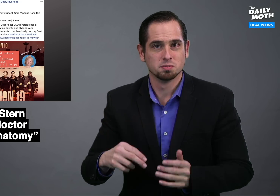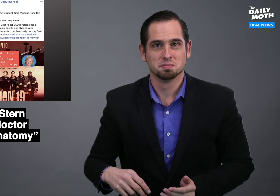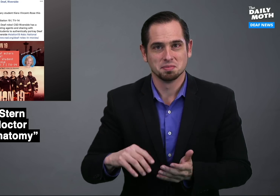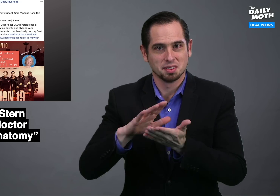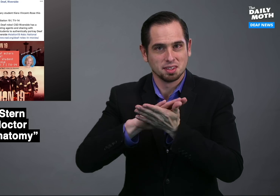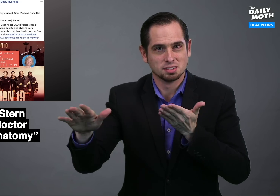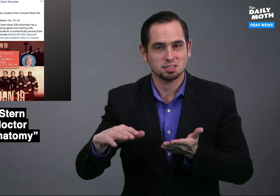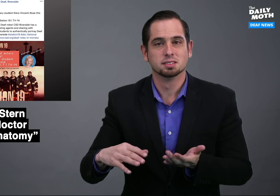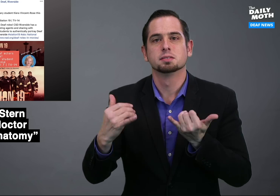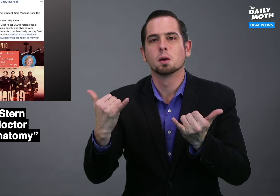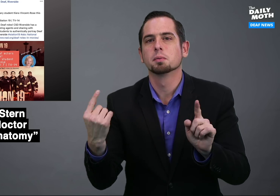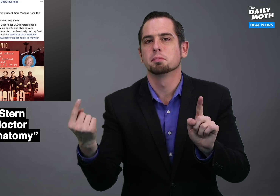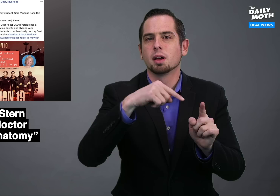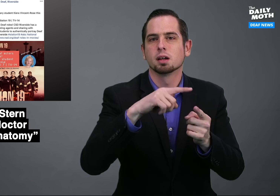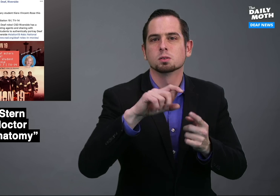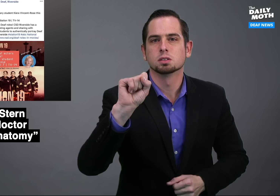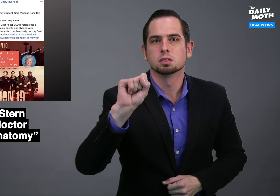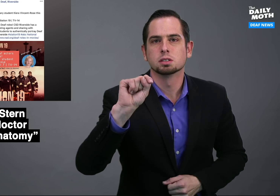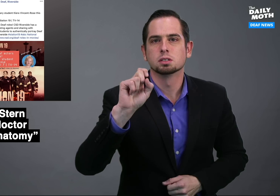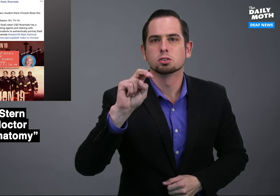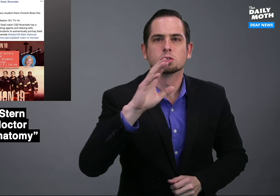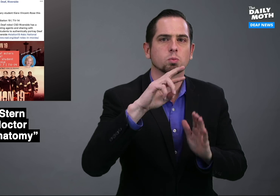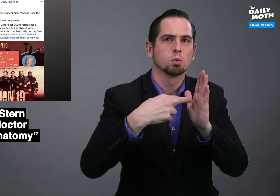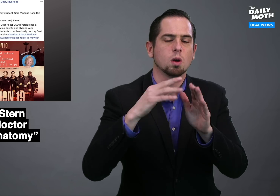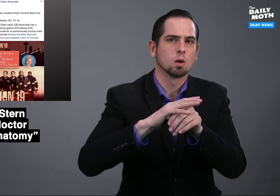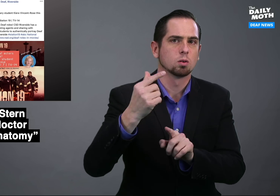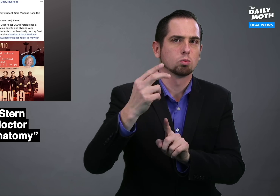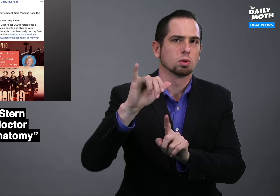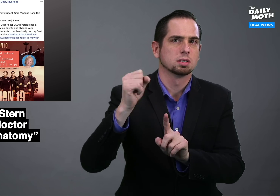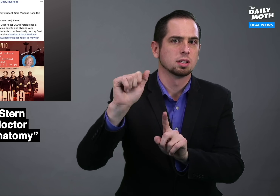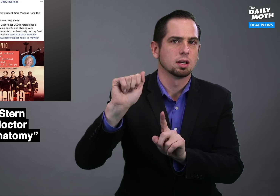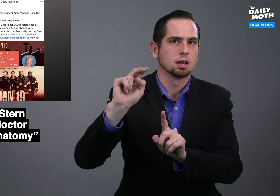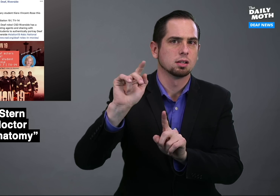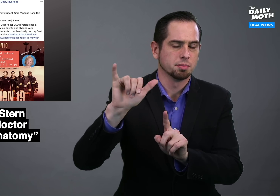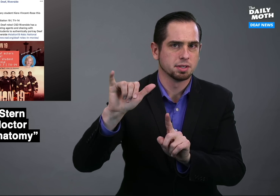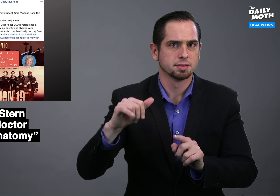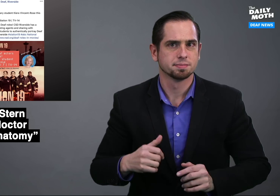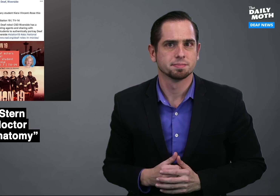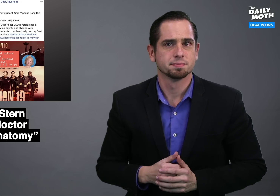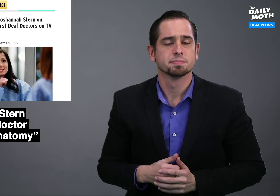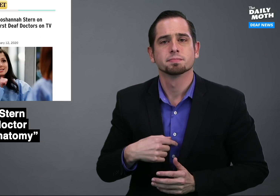Nice. Now, let's go back to Stern's role on "Grey's Anatomy."